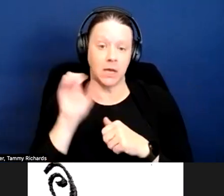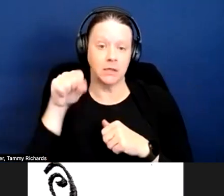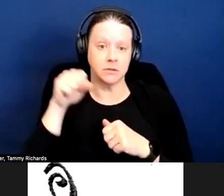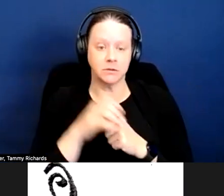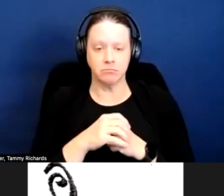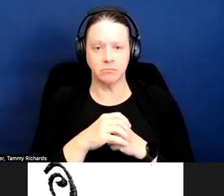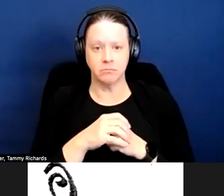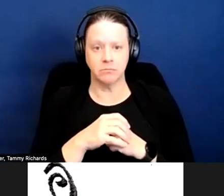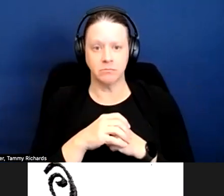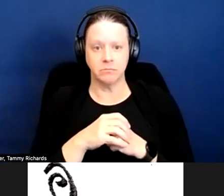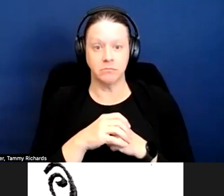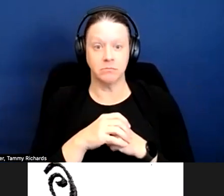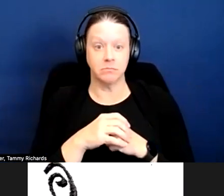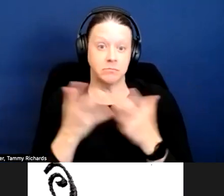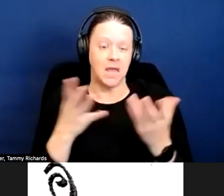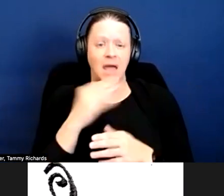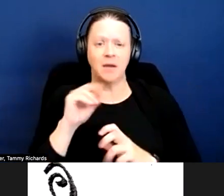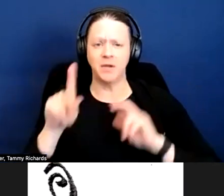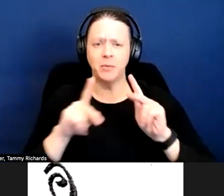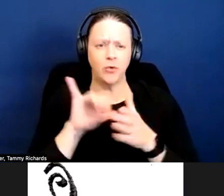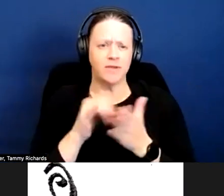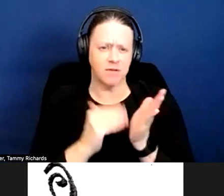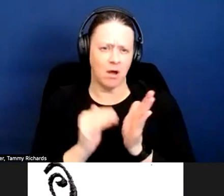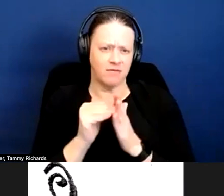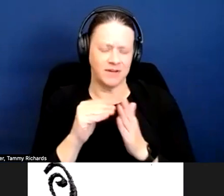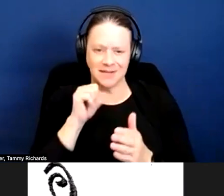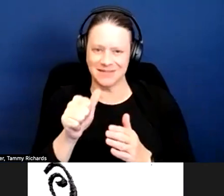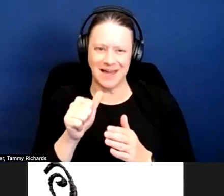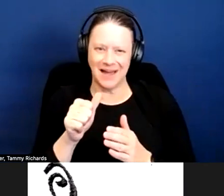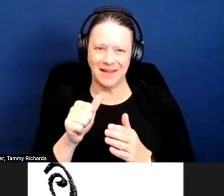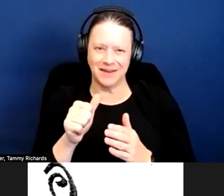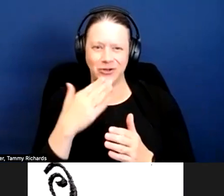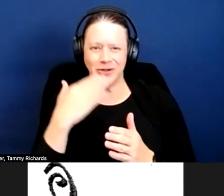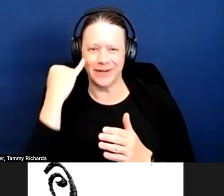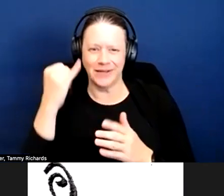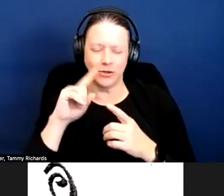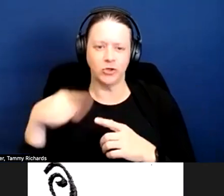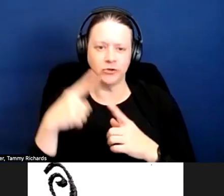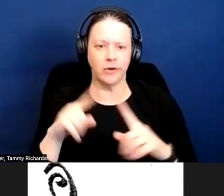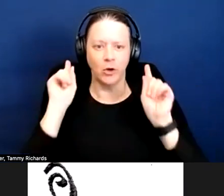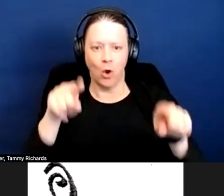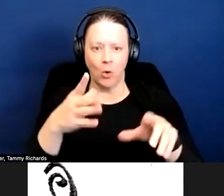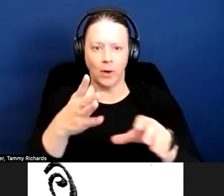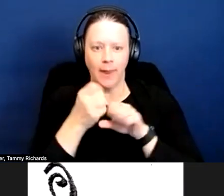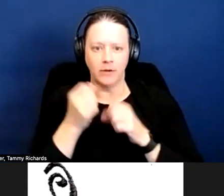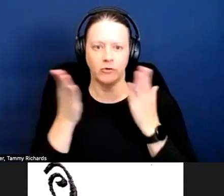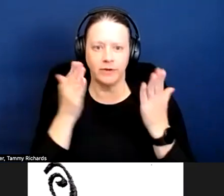And people do this often. It's not advisable that you just go out and get your service animal and then move it in